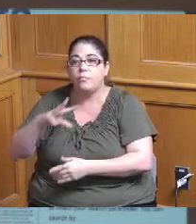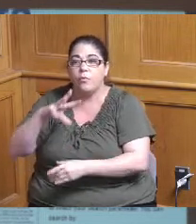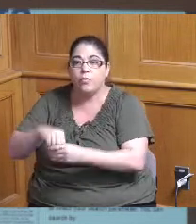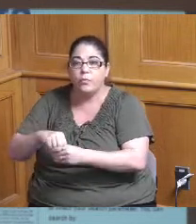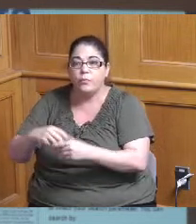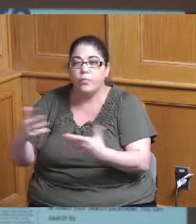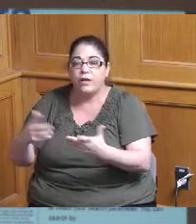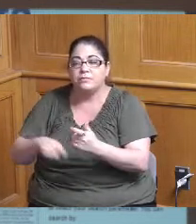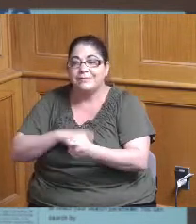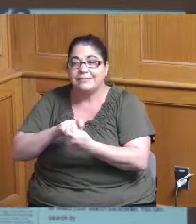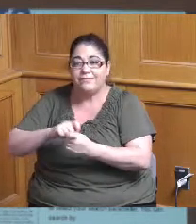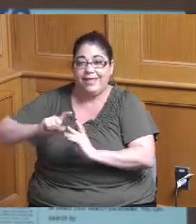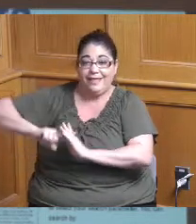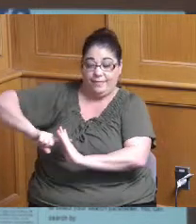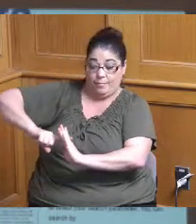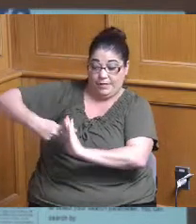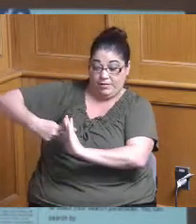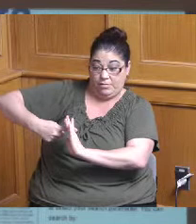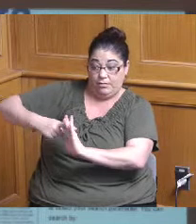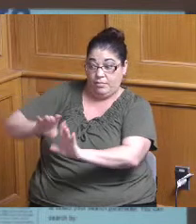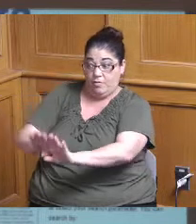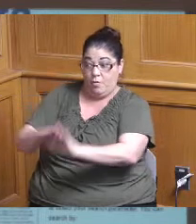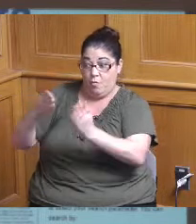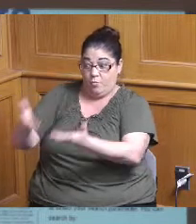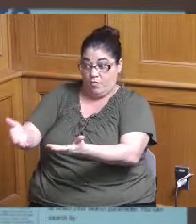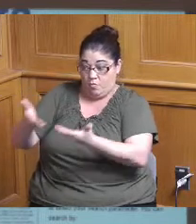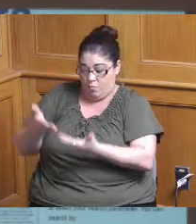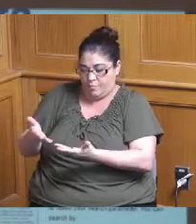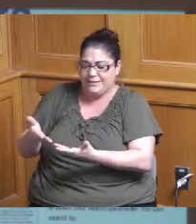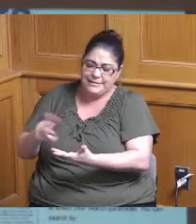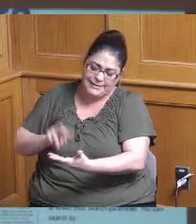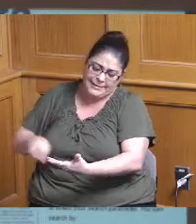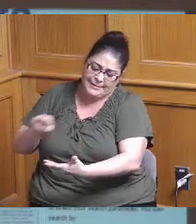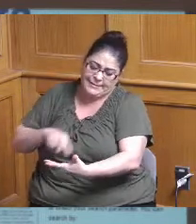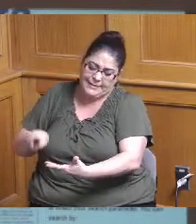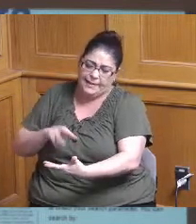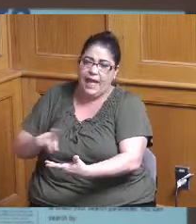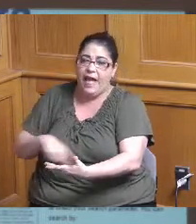the initiation of a project and then before any project is advanced from the next from